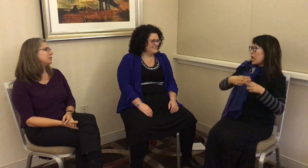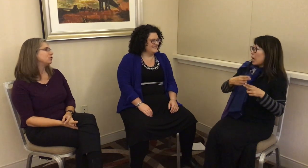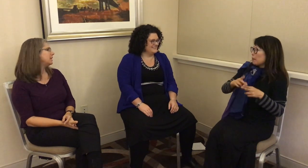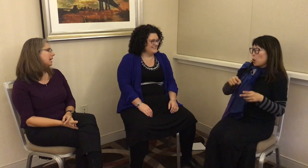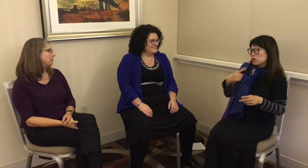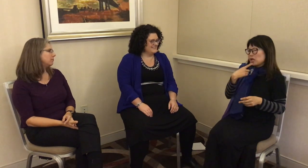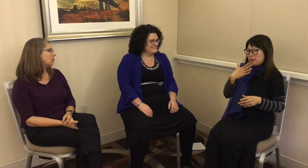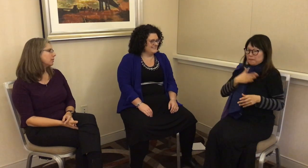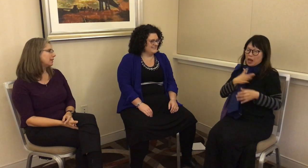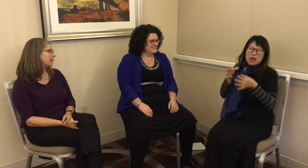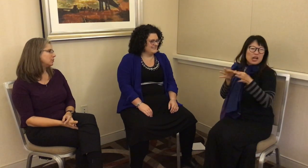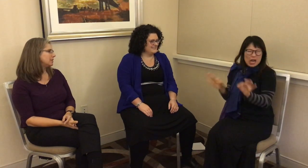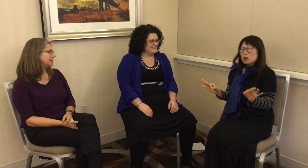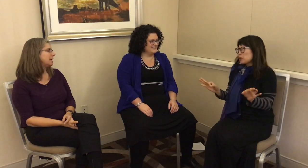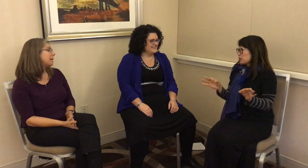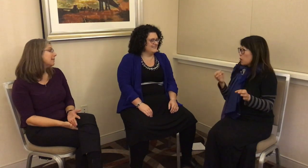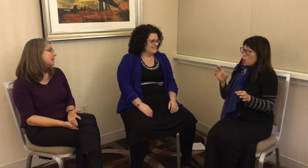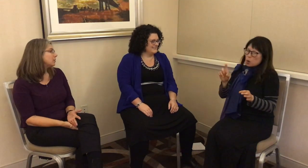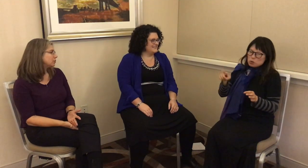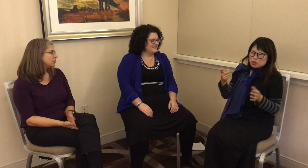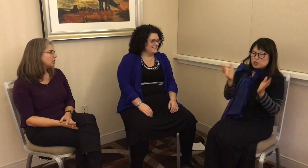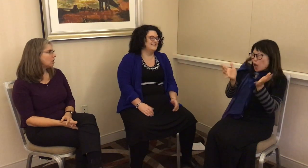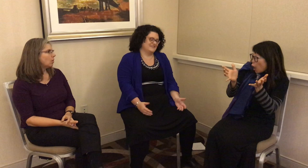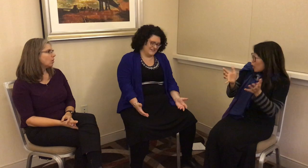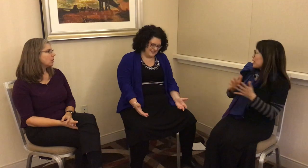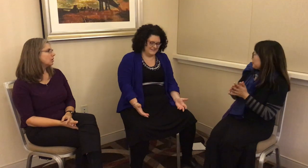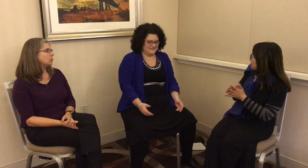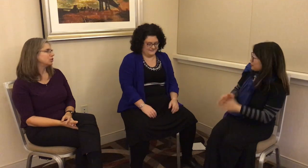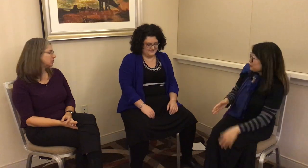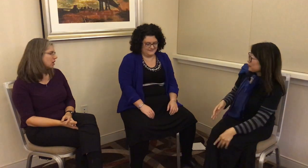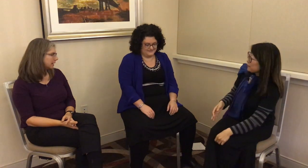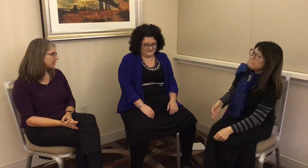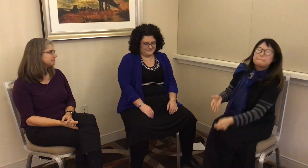an official name for the language. They say, “My language” or “We’re just talking.”